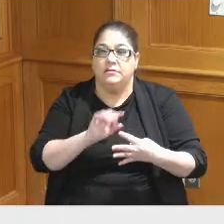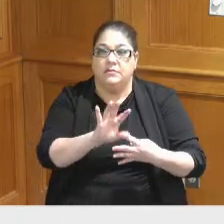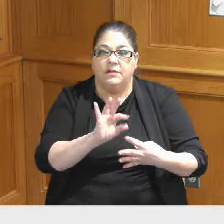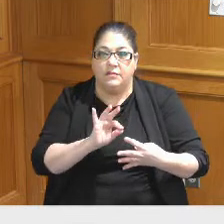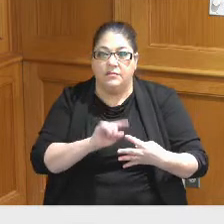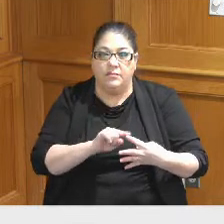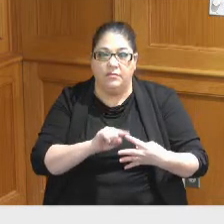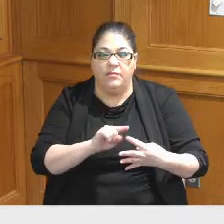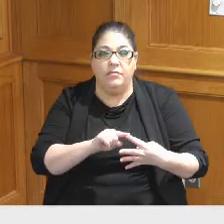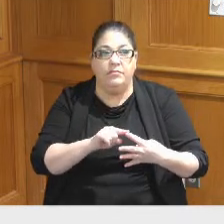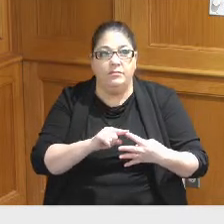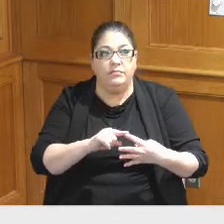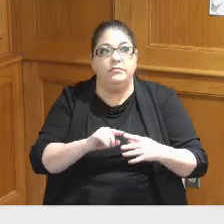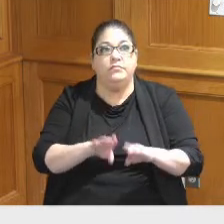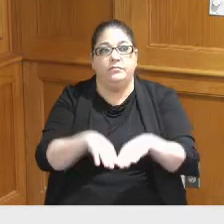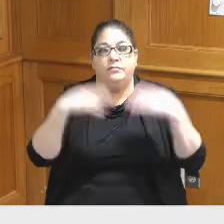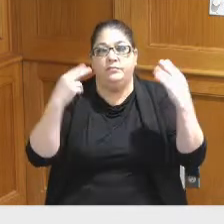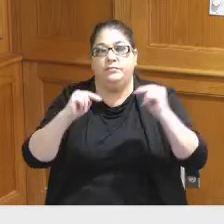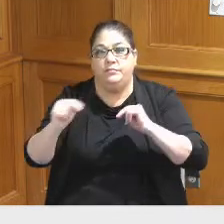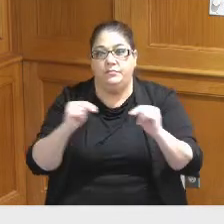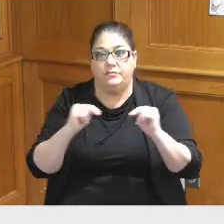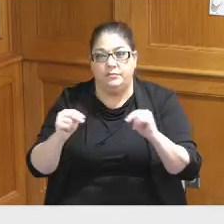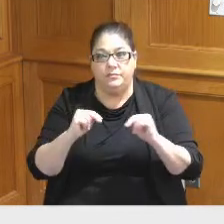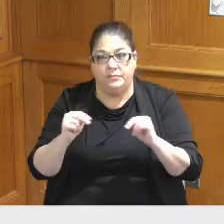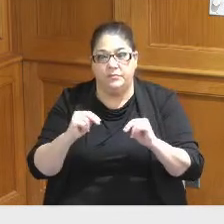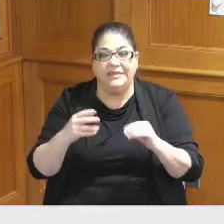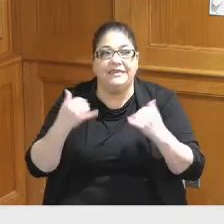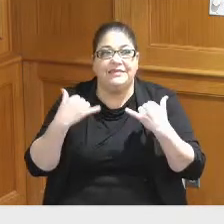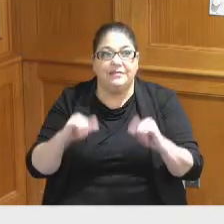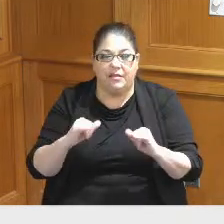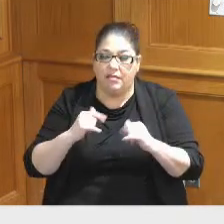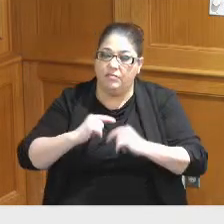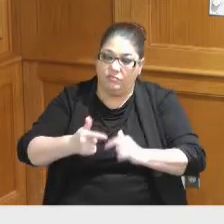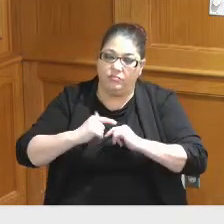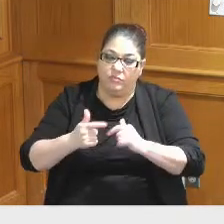whom to begin negotiations and those negotiations are current and discussions are currently in